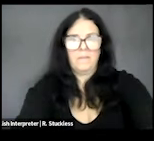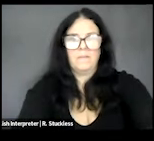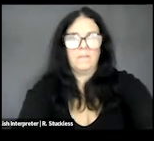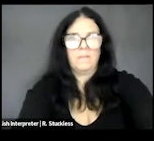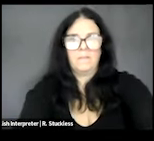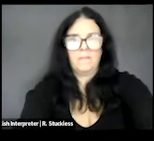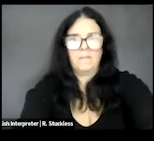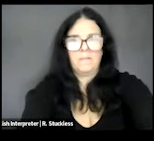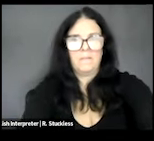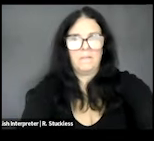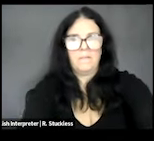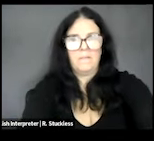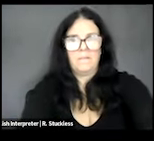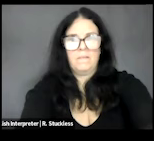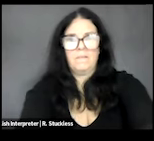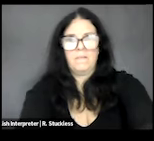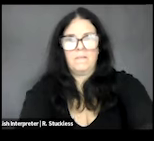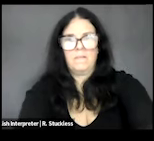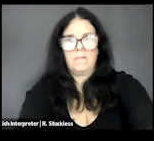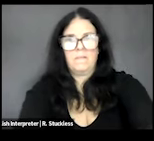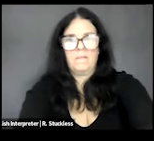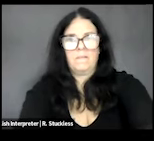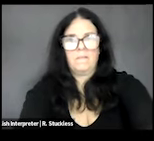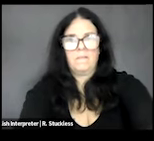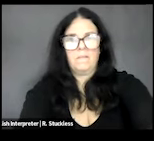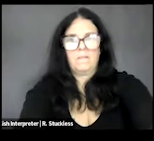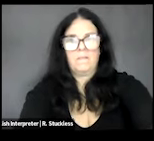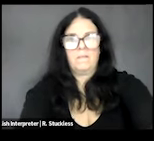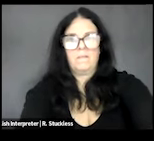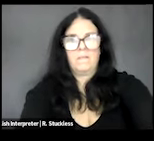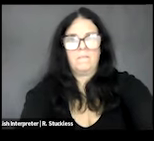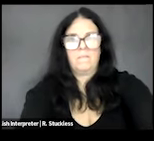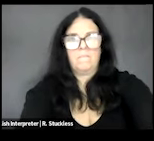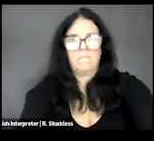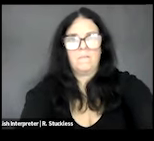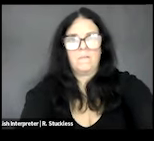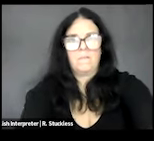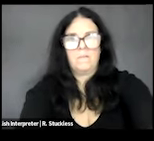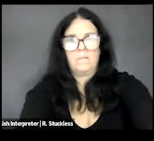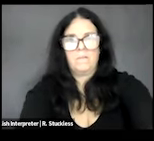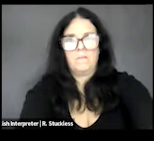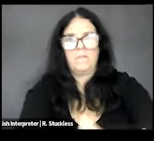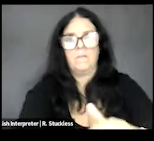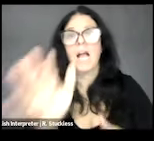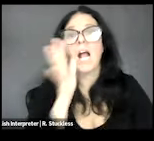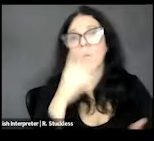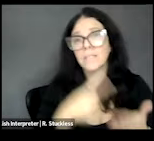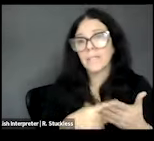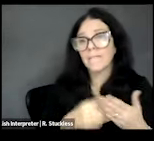today about food security and people with intellectual and developmental disabilities.